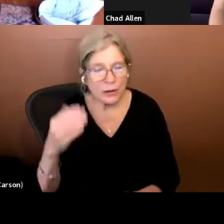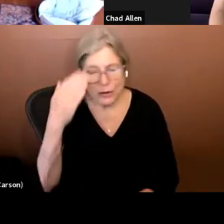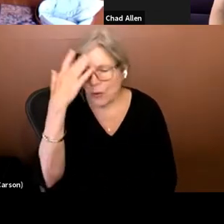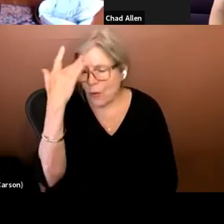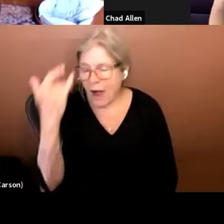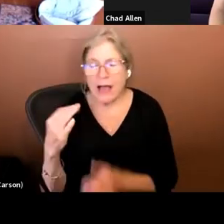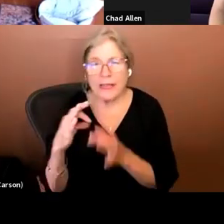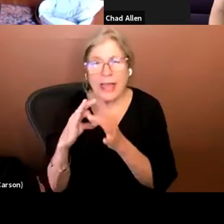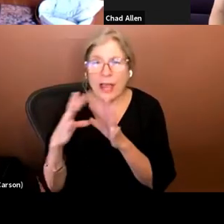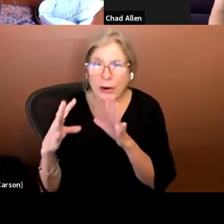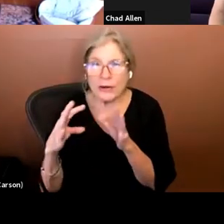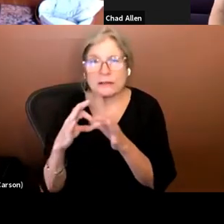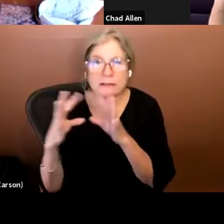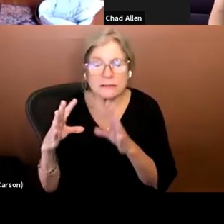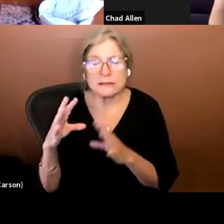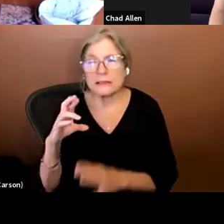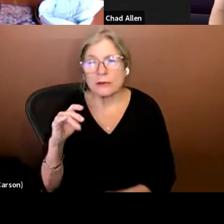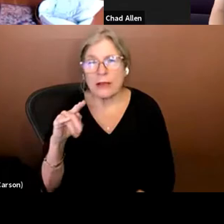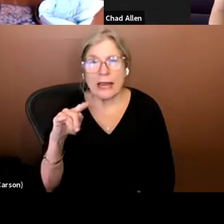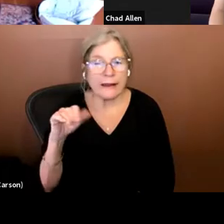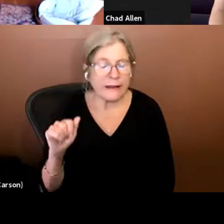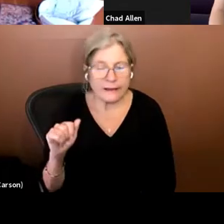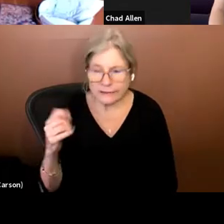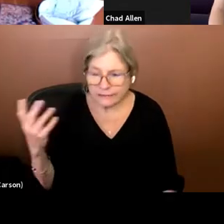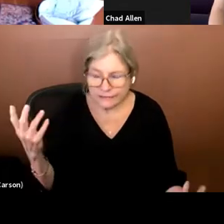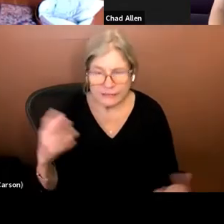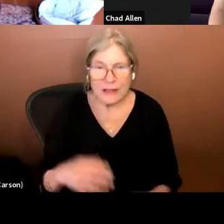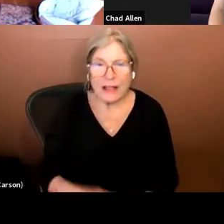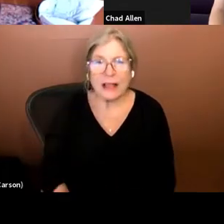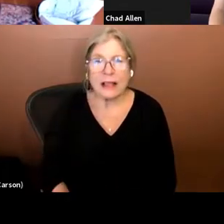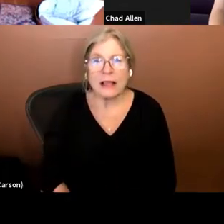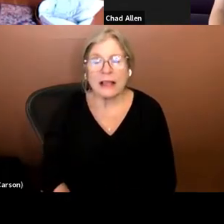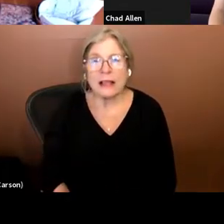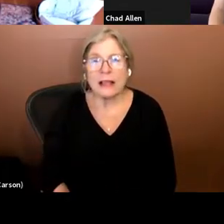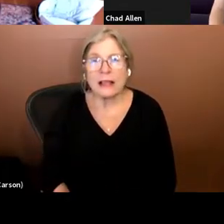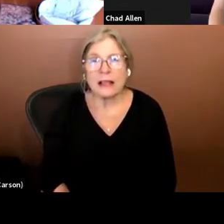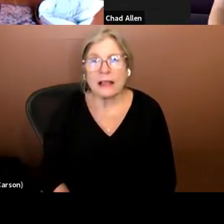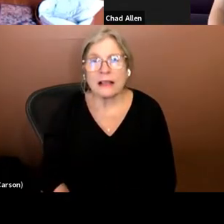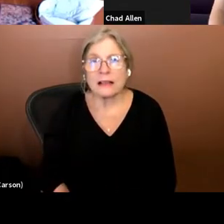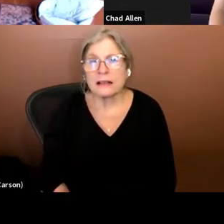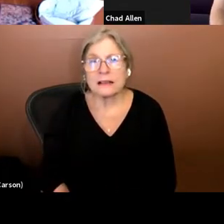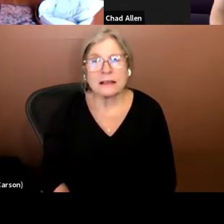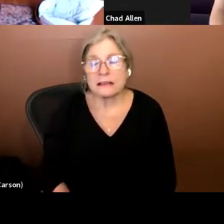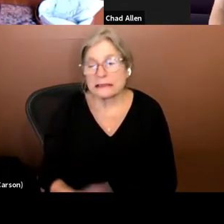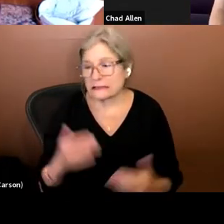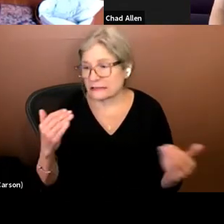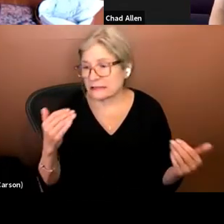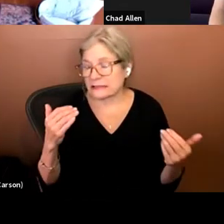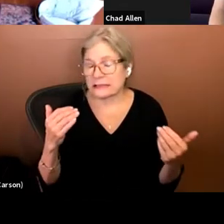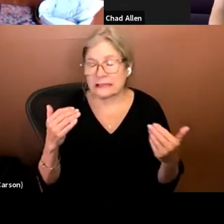tearing apart. Now world renowned specialist. In those